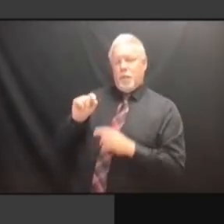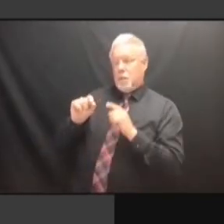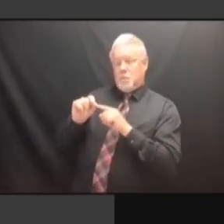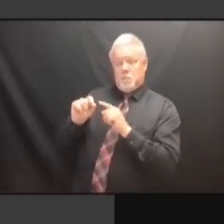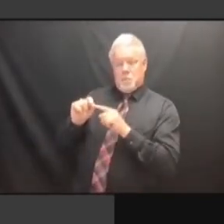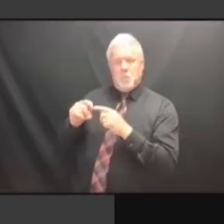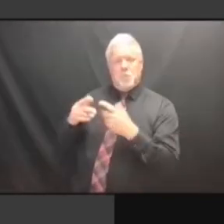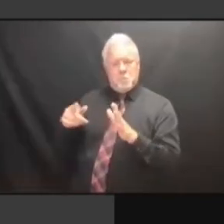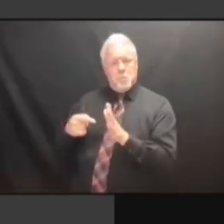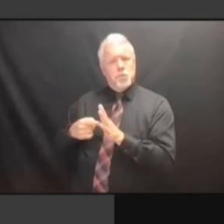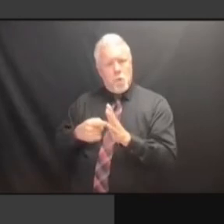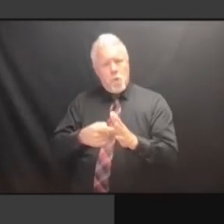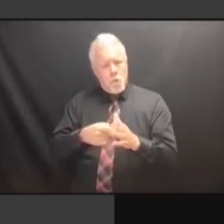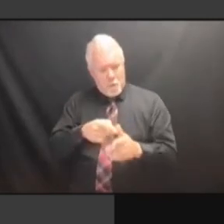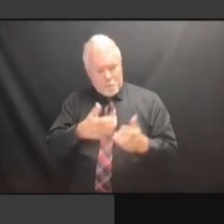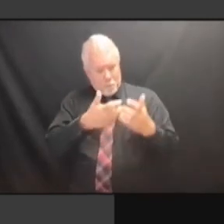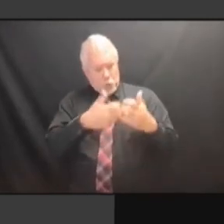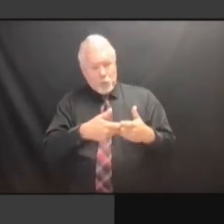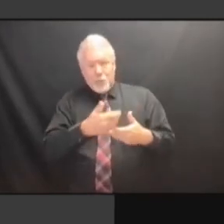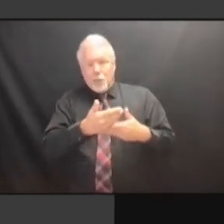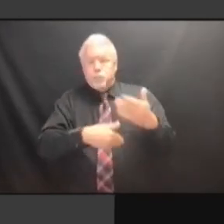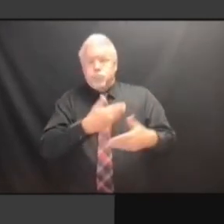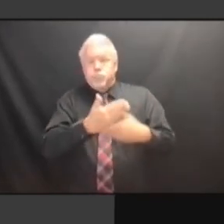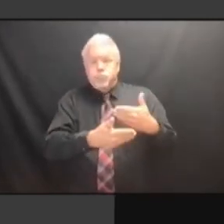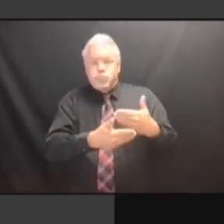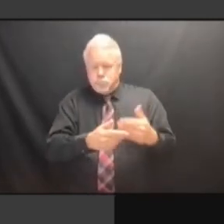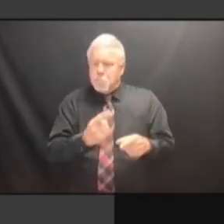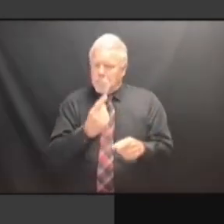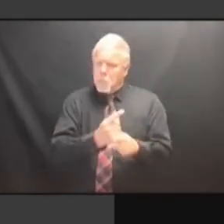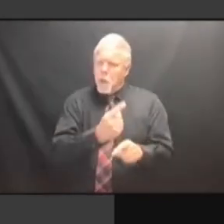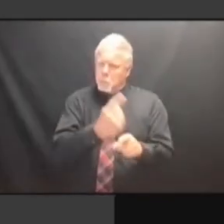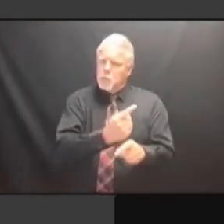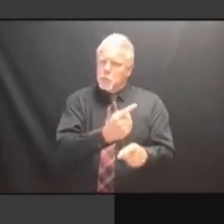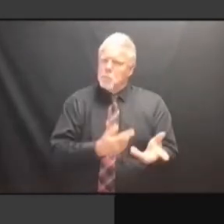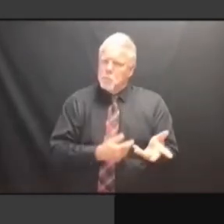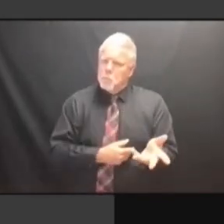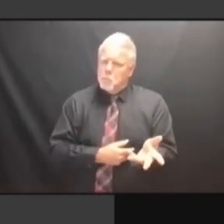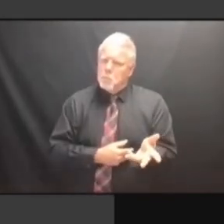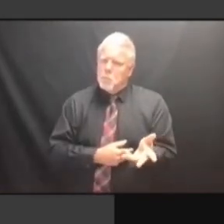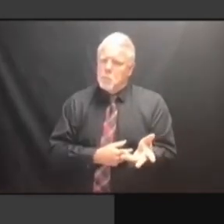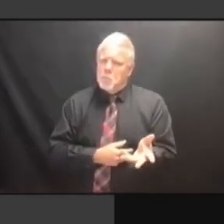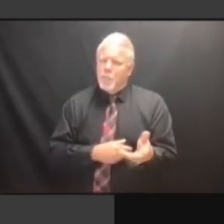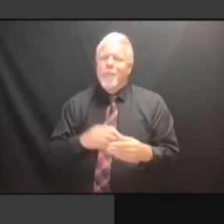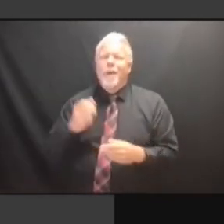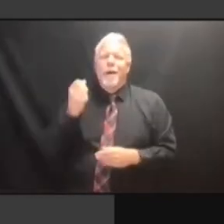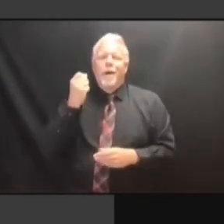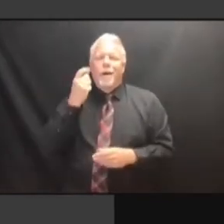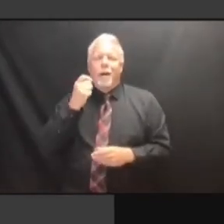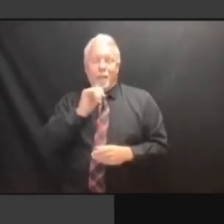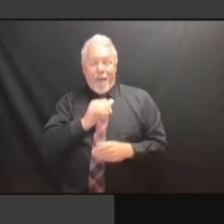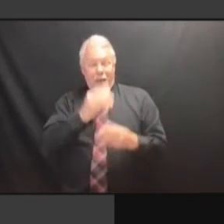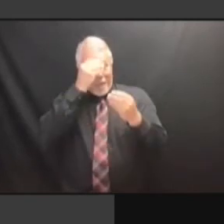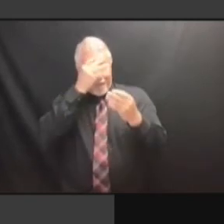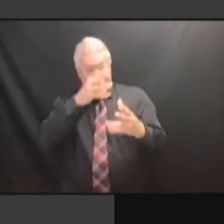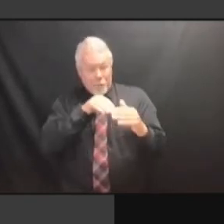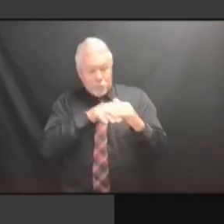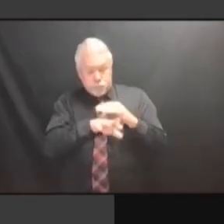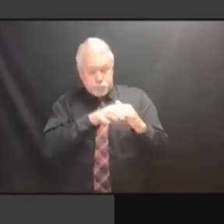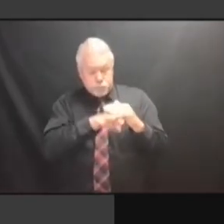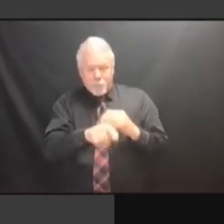SO WE'RE GOING TO BE ASKING THEM SO WE'RE GOING TO BE ASKING THEM FOR SO WE'RE GOING TO BE ASKING THEM FOR ALL SO WE'RE GOING TO BE ASKING THEM FOR ALL THAT SO WE'RE GOING TO BE ASKING THEM FOR ALL THAT INFORMATION SO WE'RE GOING TO BE ASKING THEM FOR ALL THAT INFORMATION AND SO WE'RE GOING TO BE ASKING THEM FOR ALL THAT INFORMATION AND ANY FOR ALL THAT INFORMATION AND ANY FOR ALL THAT INFORMATION AND ANY OTHER FOR ALL THAT INFORMATION AND ANY OTHER WRITTEN FOR ALL THAT INFORMATION AND ANY OTHER WRITTEN PROCEDURES. OTHER WRITTEN PROCEDURES. OTHER WRITTEN PROCEDURES. AND OTHER WRITTEN PROCEDURES. AND THEN OTHER WRITTEN PROCEDURES. AND THEN A OTHER WRITTEN PROCEDURES. AND THEN A COUPLE OTHER WRITTEN PROCEDURES. AND THEN A COUPLE OF OTHER WRITTEN PROCEDURES. AND THEN A COUPLE OF NARRATIVES AND THEN A COUPLE OF NARRATIVES AND THEN A COUPLE OF NARRATIVES ON AND THEN A COUPLE OF NARRATIVES ON HOW AND THEN A COUPLE OF NARRATIVES ON HOW DID AND THEN A COUPLE OF NARRATIVES ON HOW DID THEY AND THEN A COUPLE OF NARRATIVES ON HOW DID THEY COME AND THEN A COUPLE OF NARRATIVES ON HOW DID THEY COME TO AND THEN A COUPLE OF NARRATIVES ON HOW DID THEY COME TO THE ON HOW DID THEY COME TO THE ON HOW DID THEY COME TO THE CONCLUSION